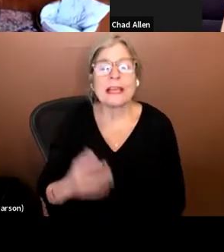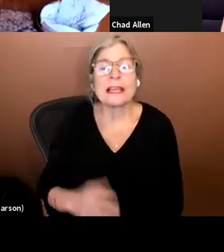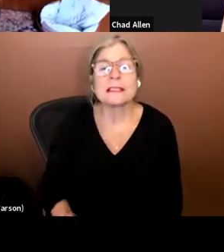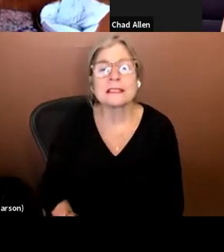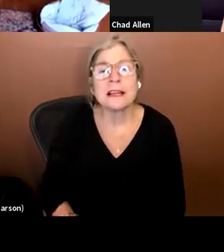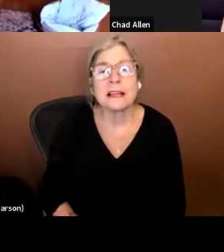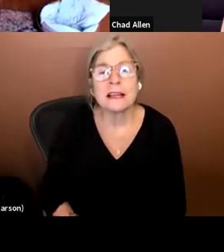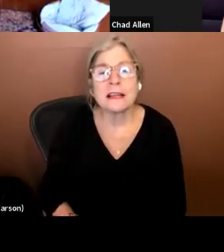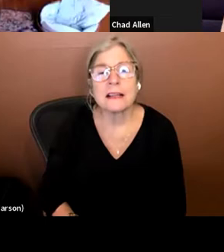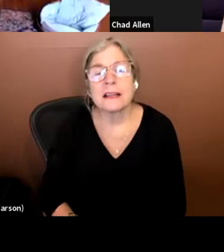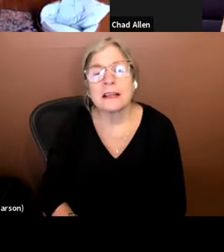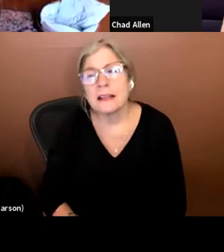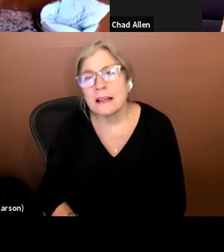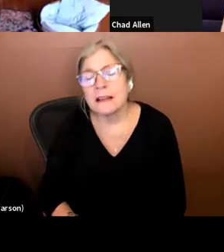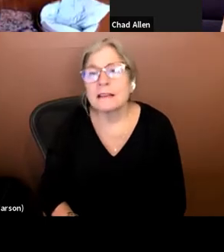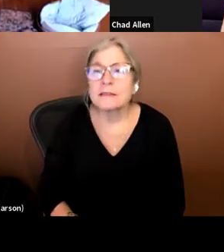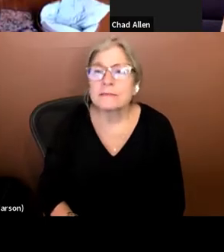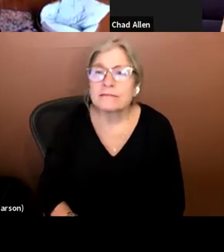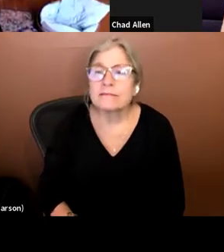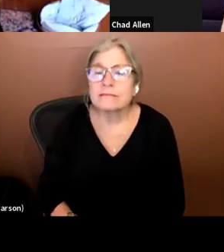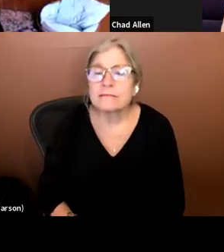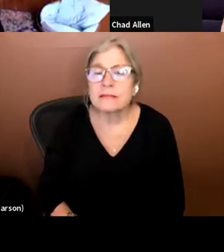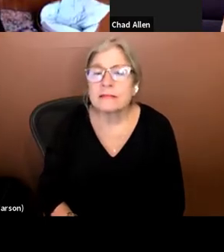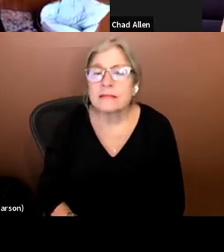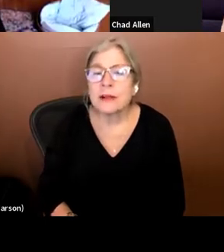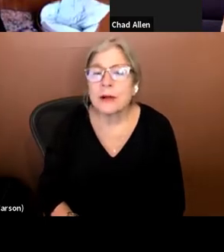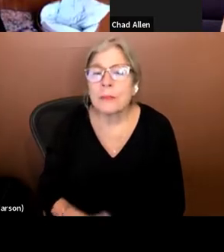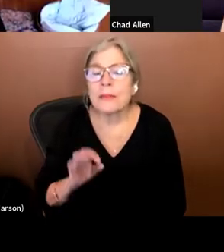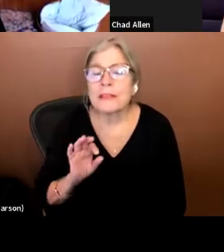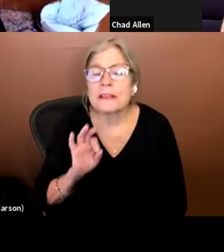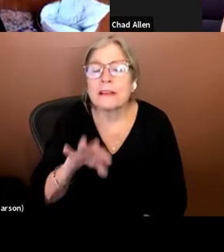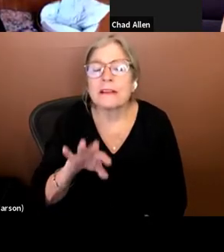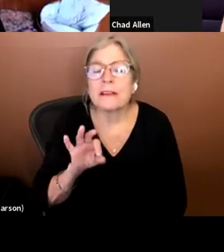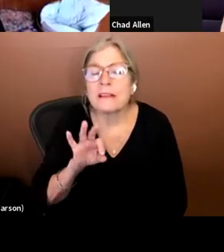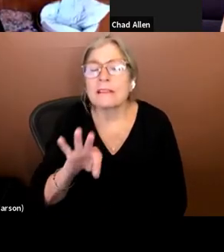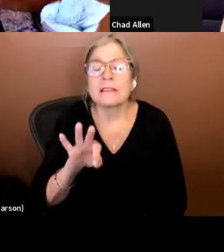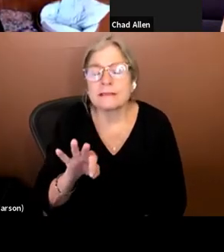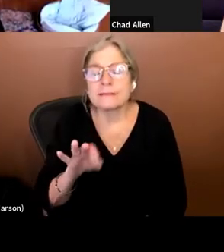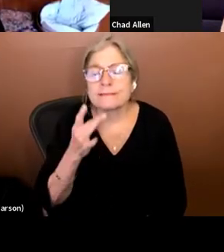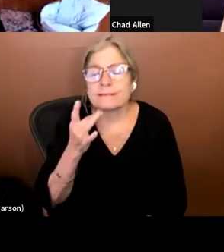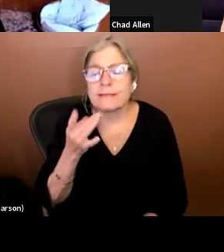kind of Easter eggs of sorts into your work. Things that you FIEPD interesting find